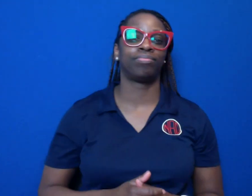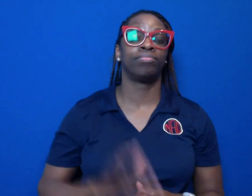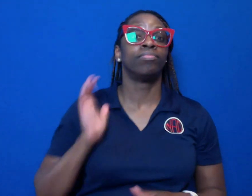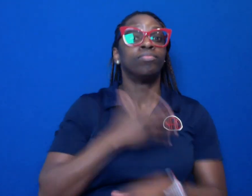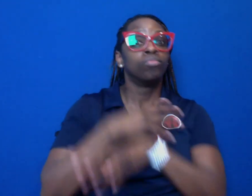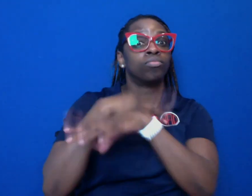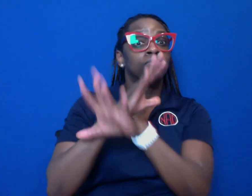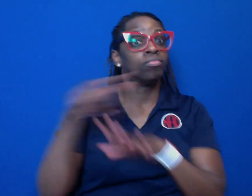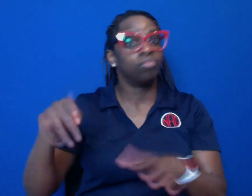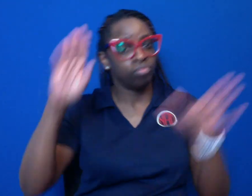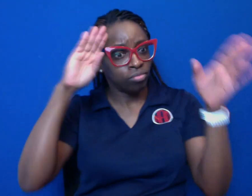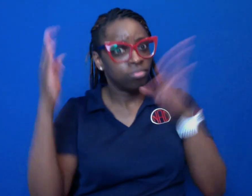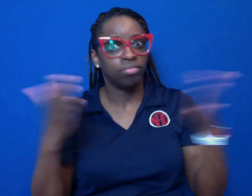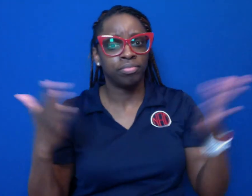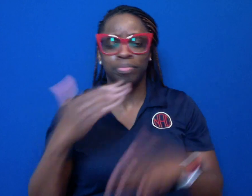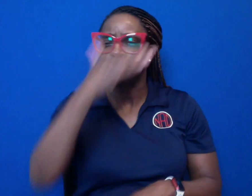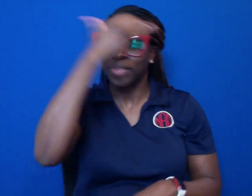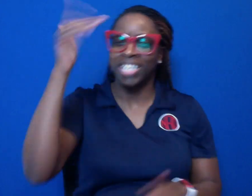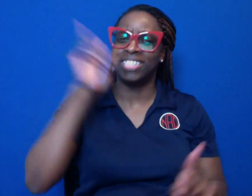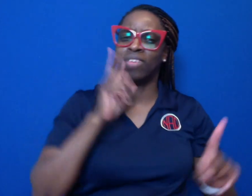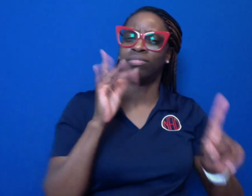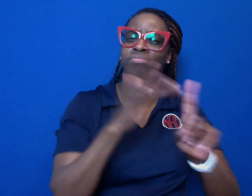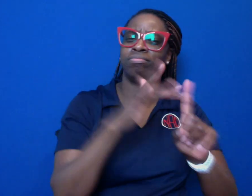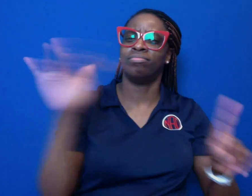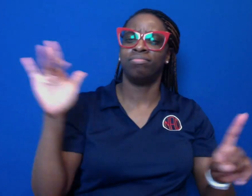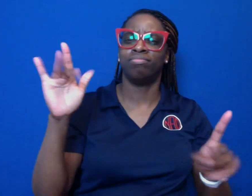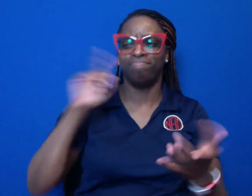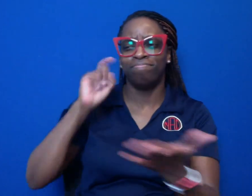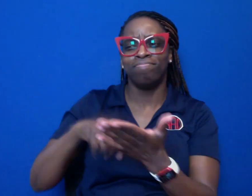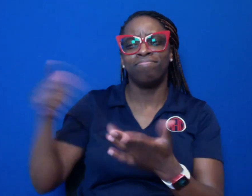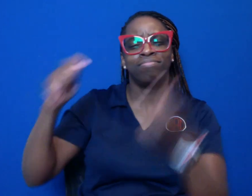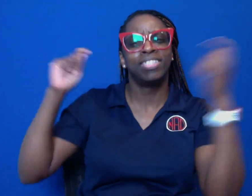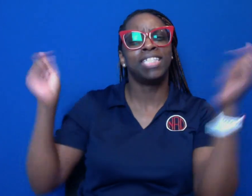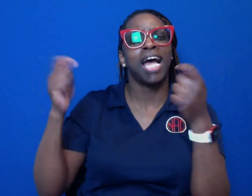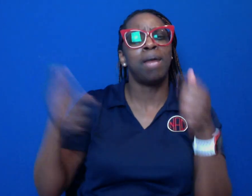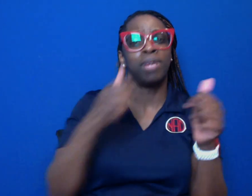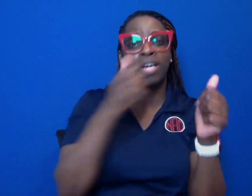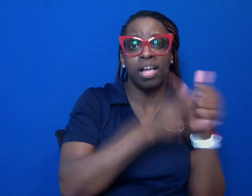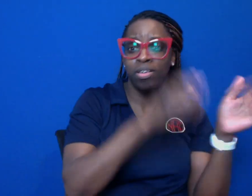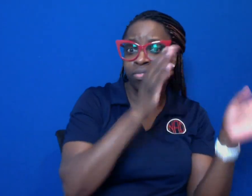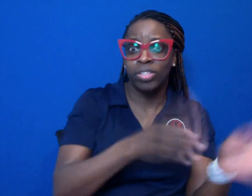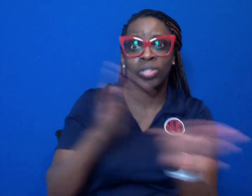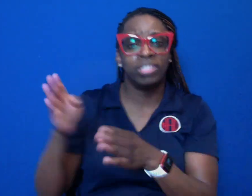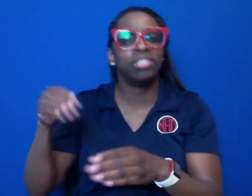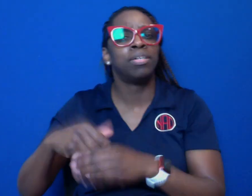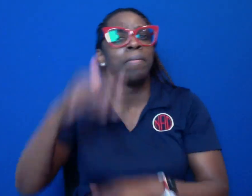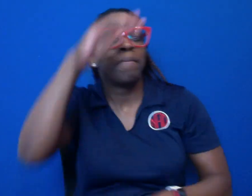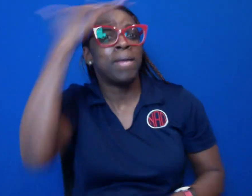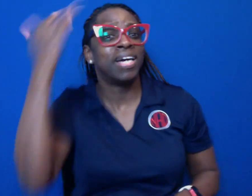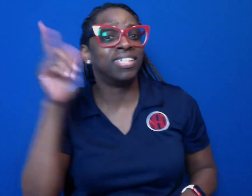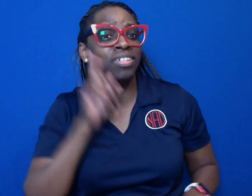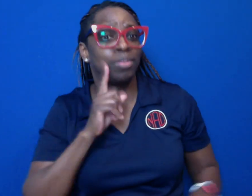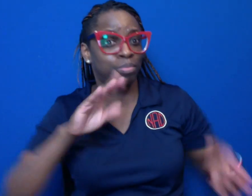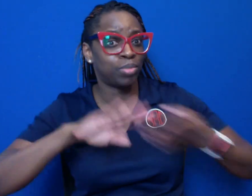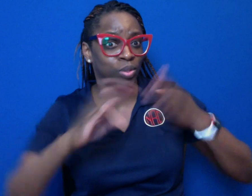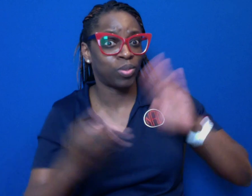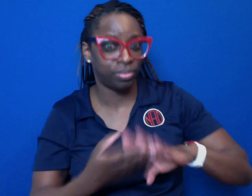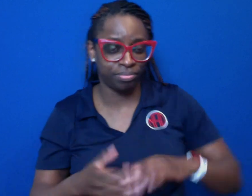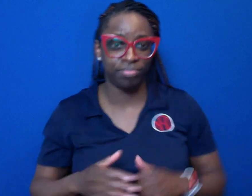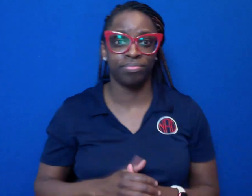Our webinar “Black Deaf Excellence” will celebrate individuals in the Black Deaf community;